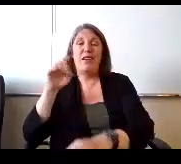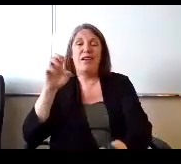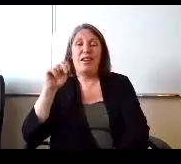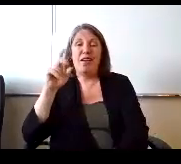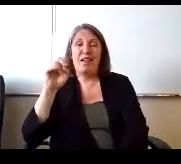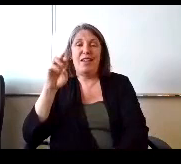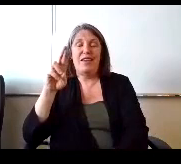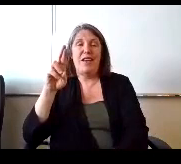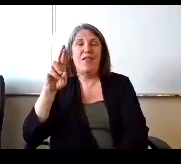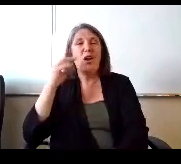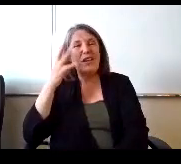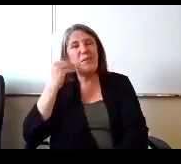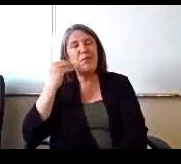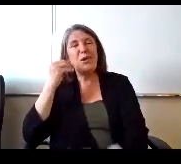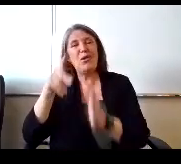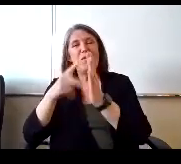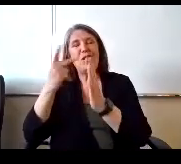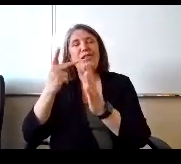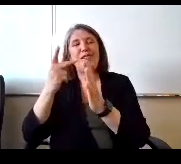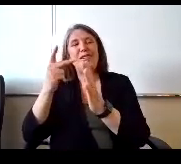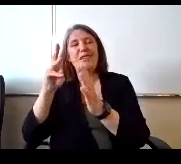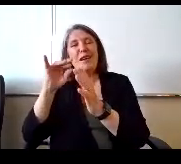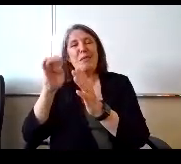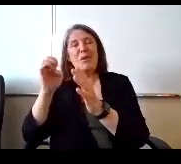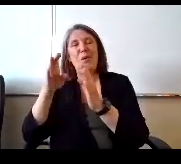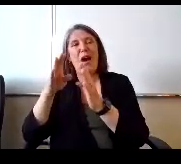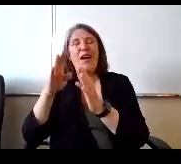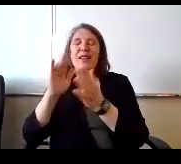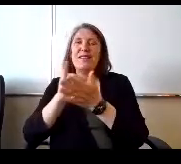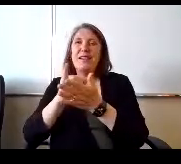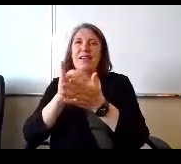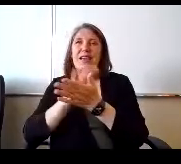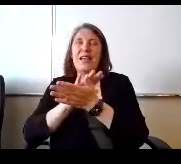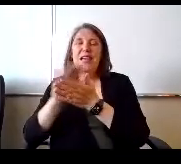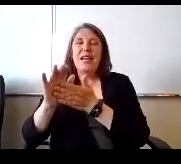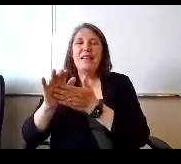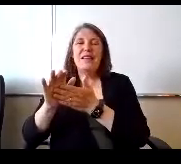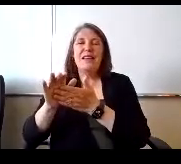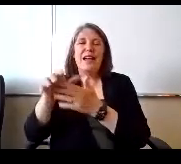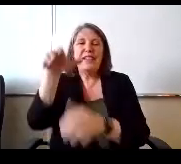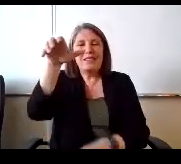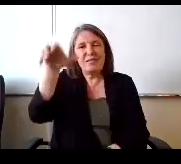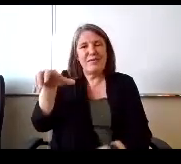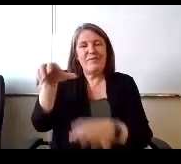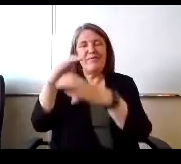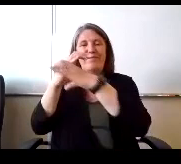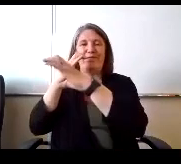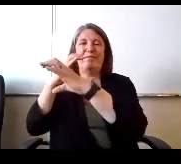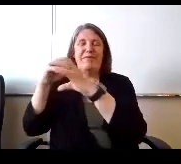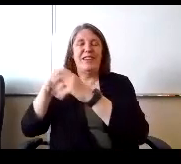it's a beautiful double wide. It's actually our nicest modular we have in our district and we're going to actually.